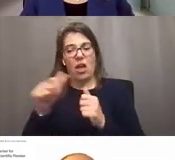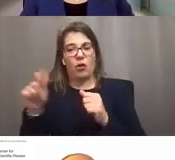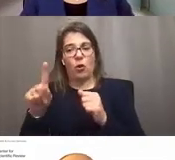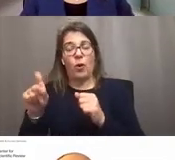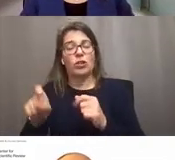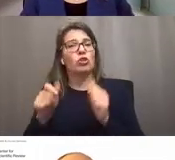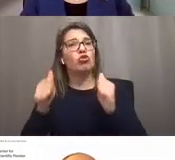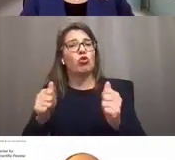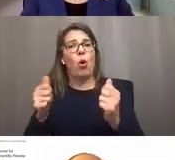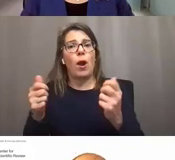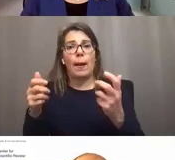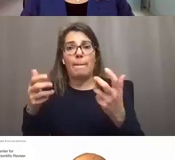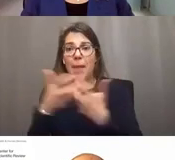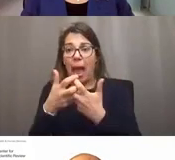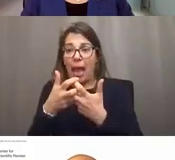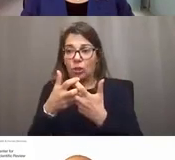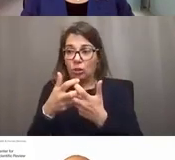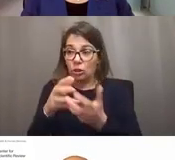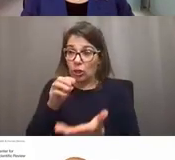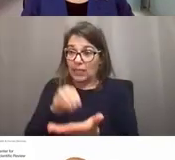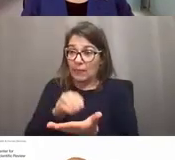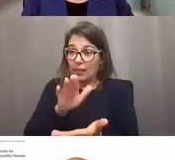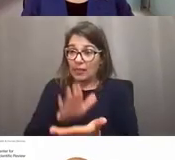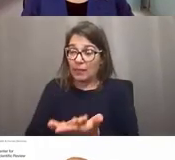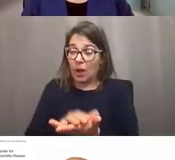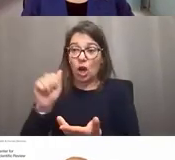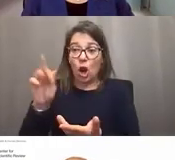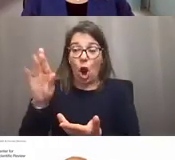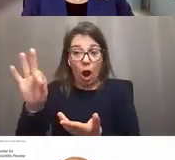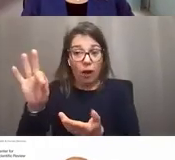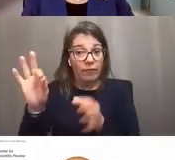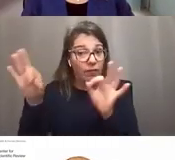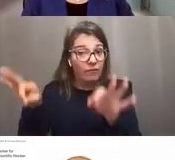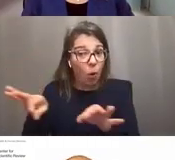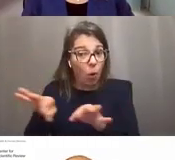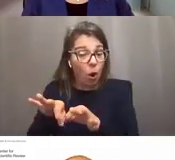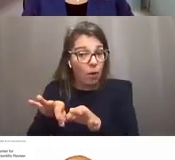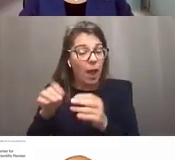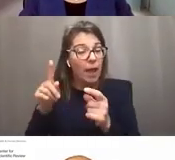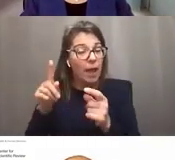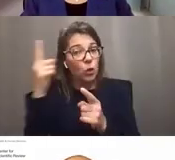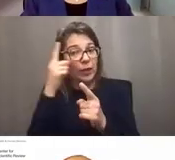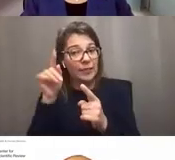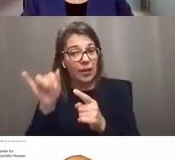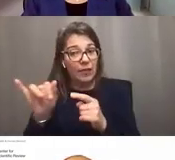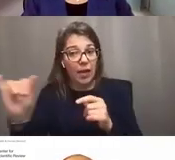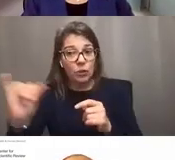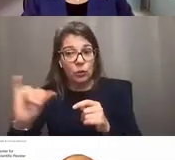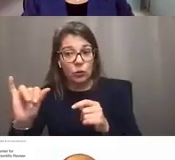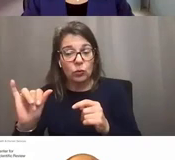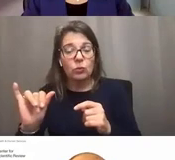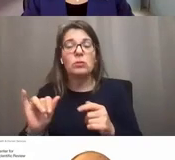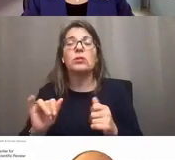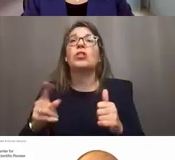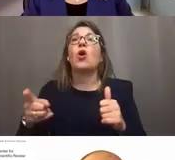should I specify that in the ARF form, and will it be taken into account? So part one, should you specify that?